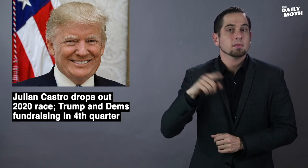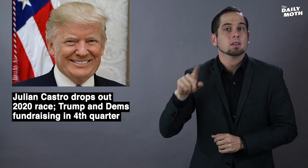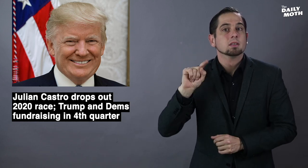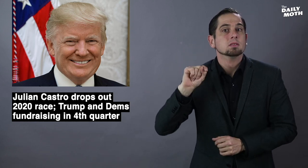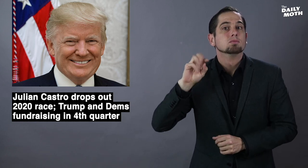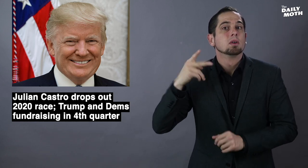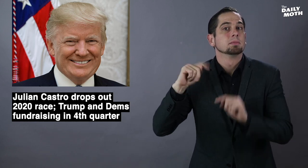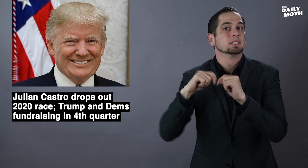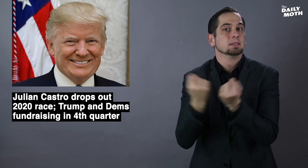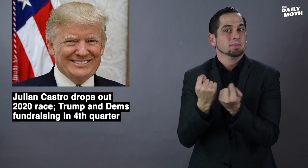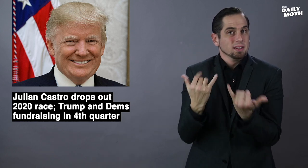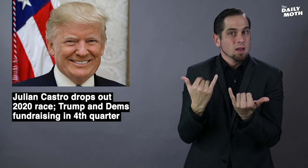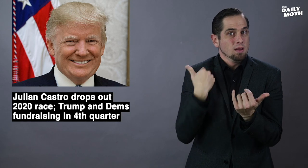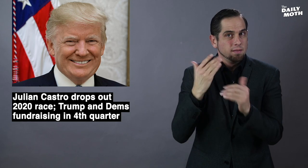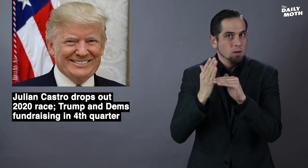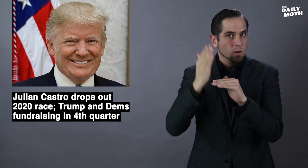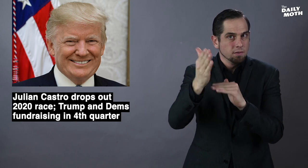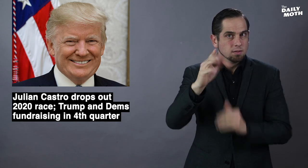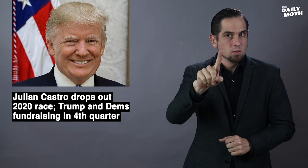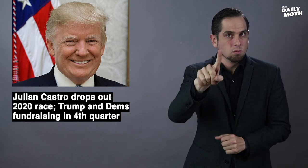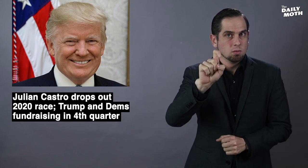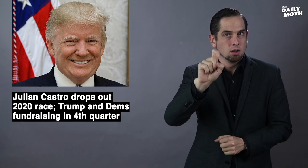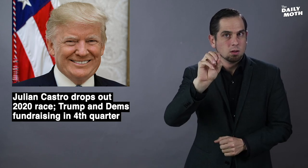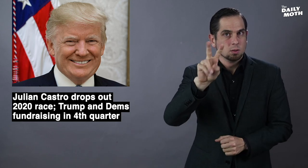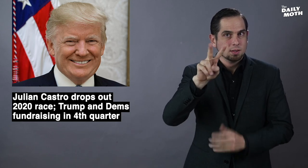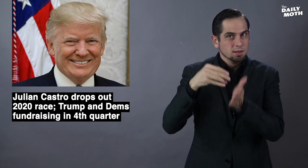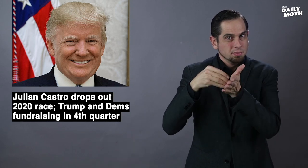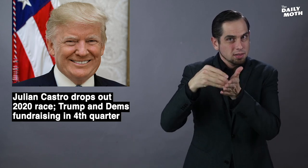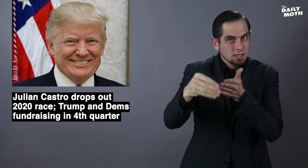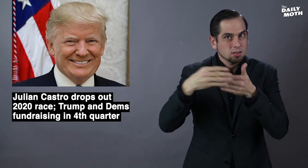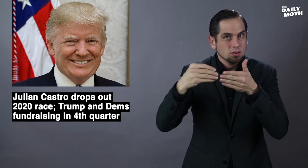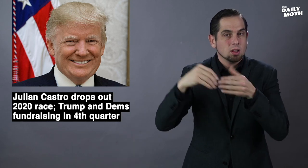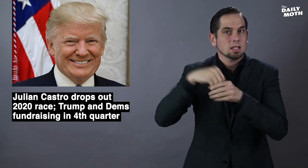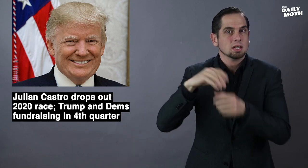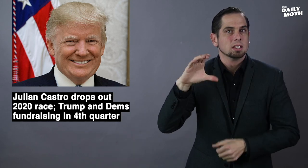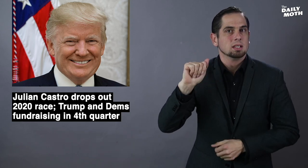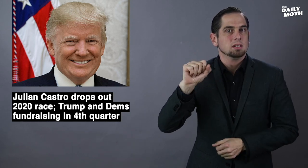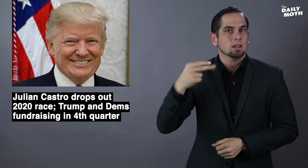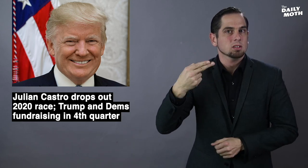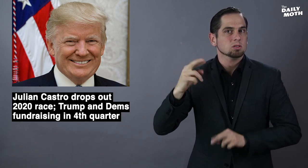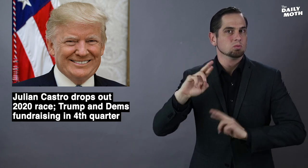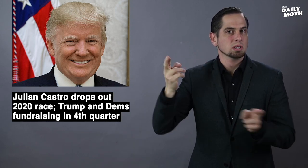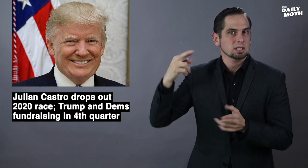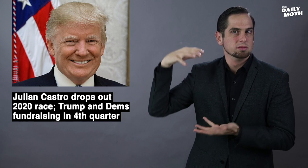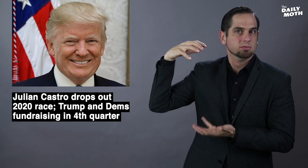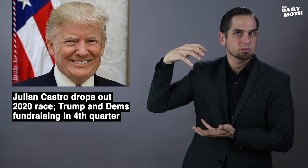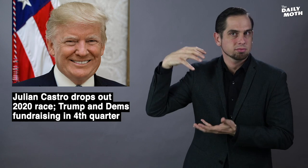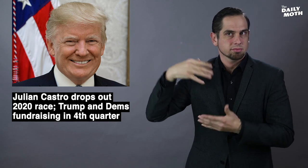the Trump team now has over $102 million in cash going